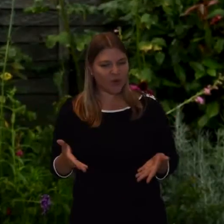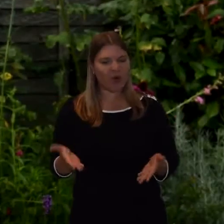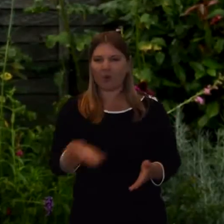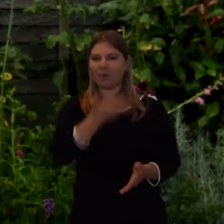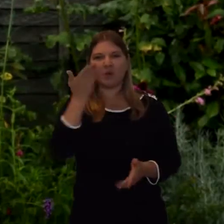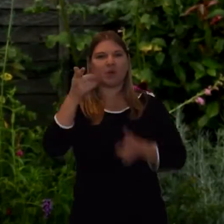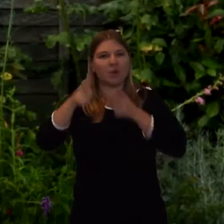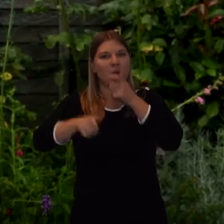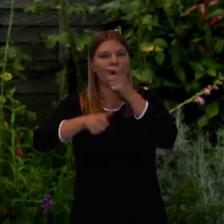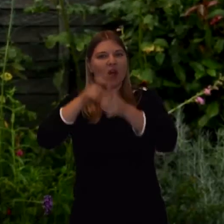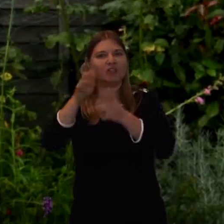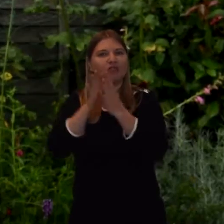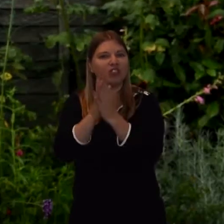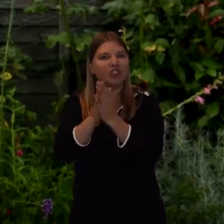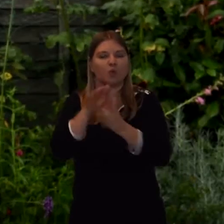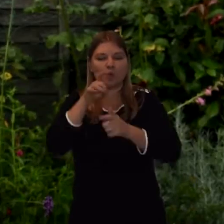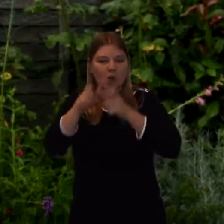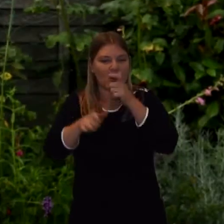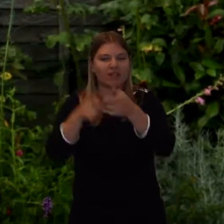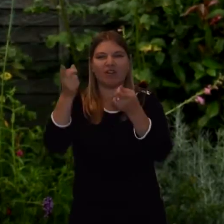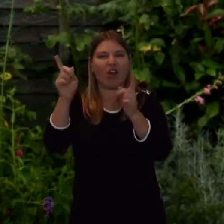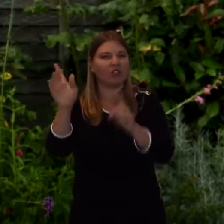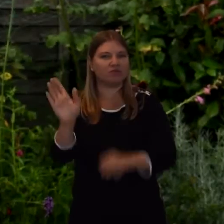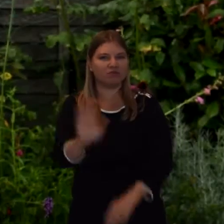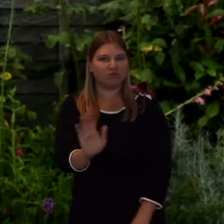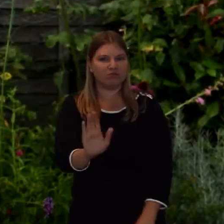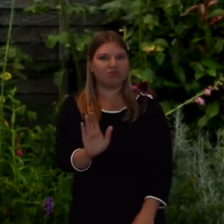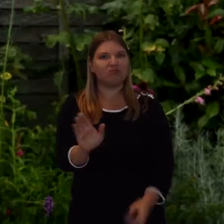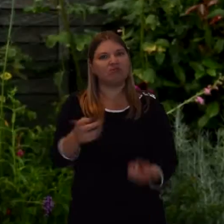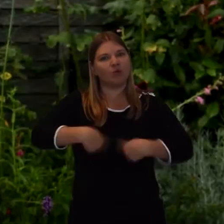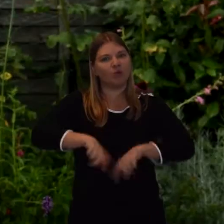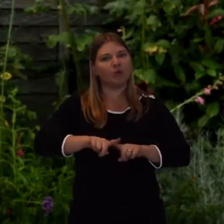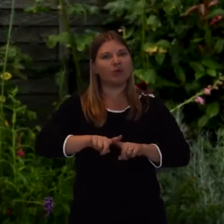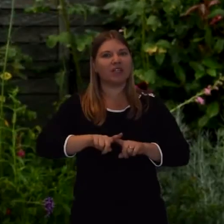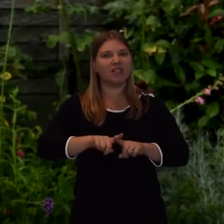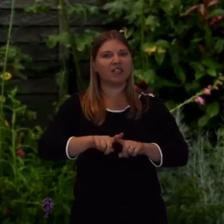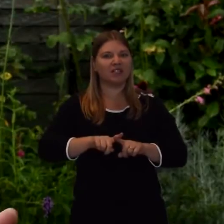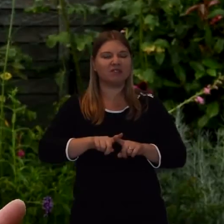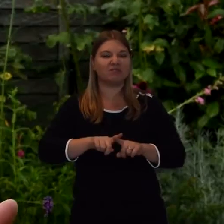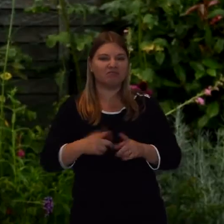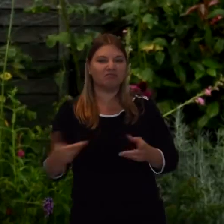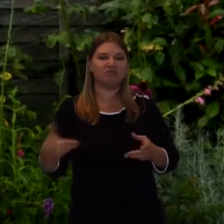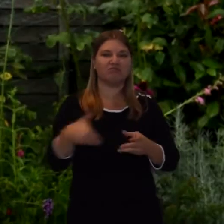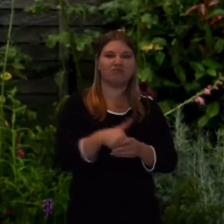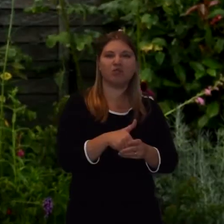and so what we would produce would be something along the lines of inclusions of poetry,